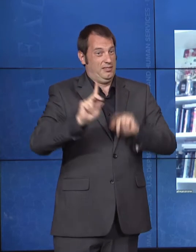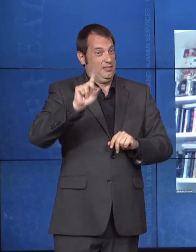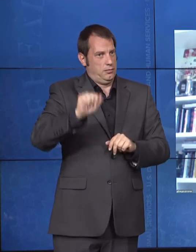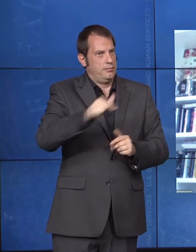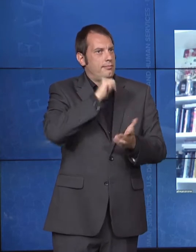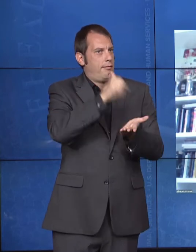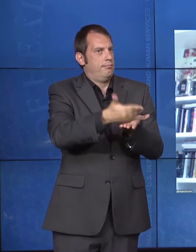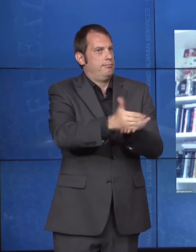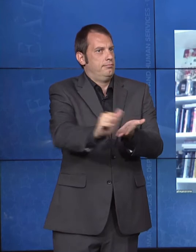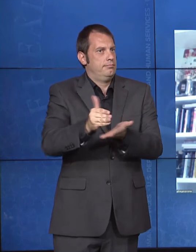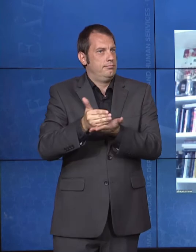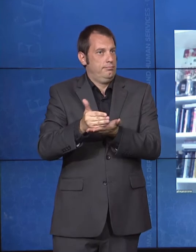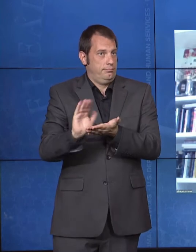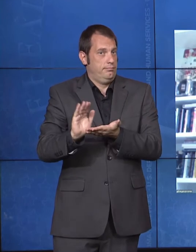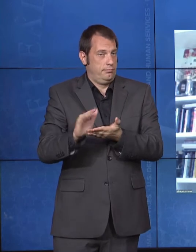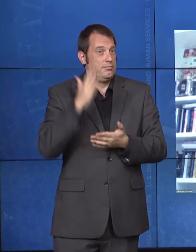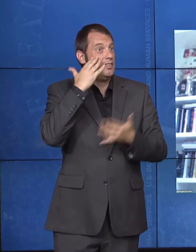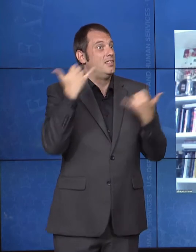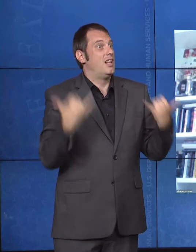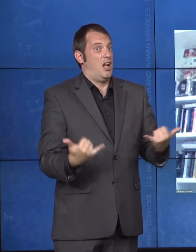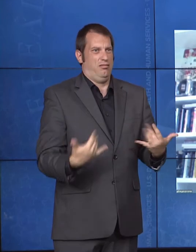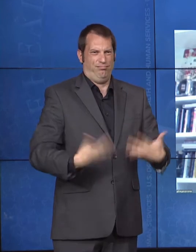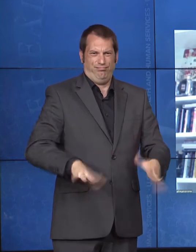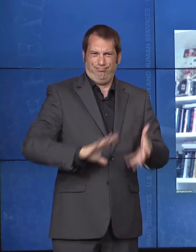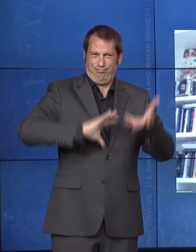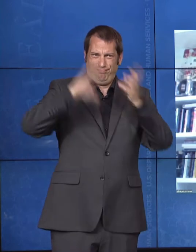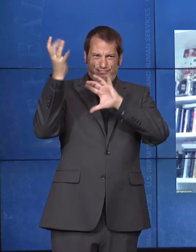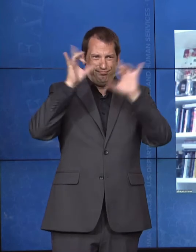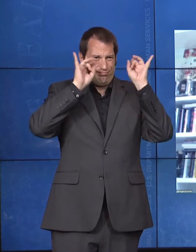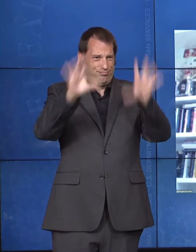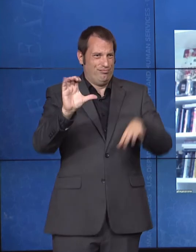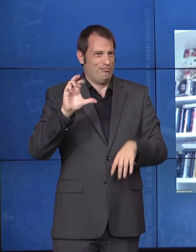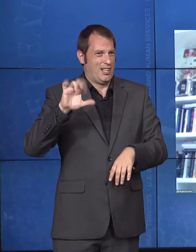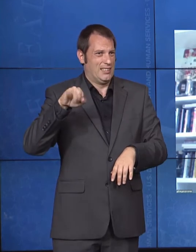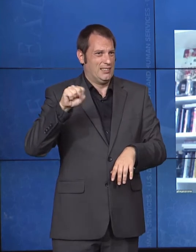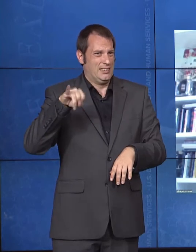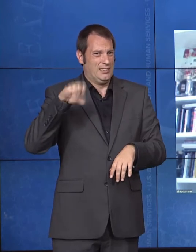for the most vulnerable to make sure that there is space for everybody. So, this is